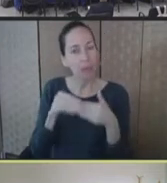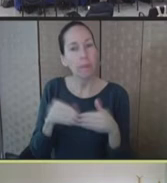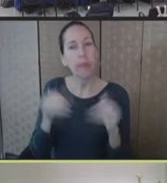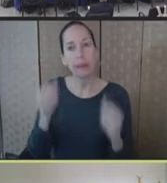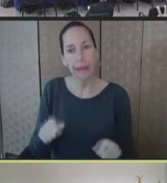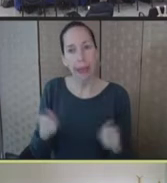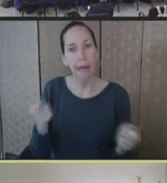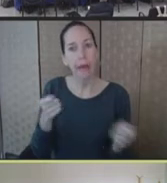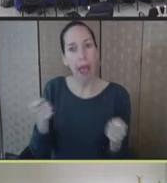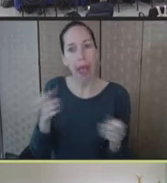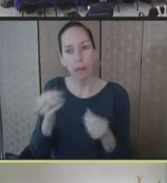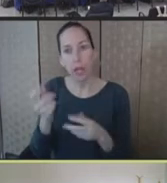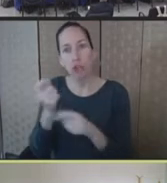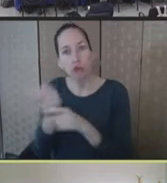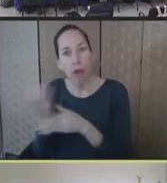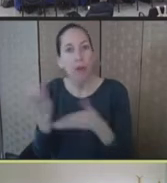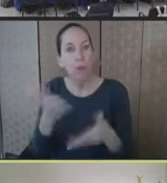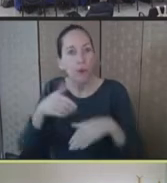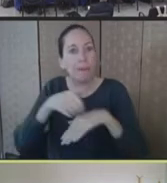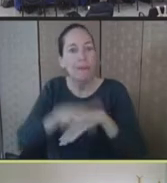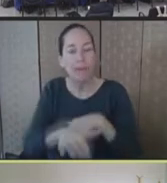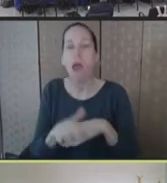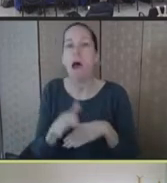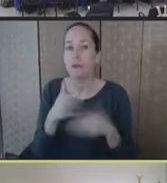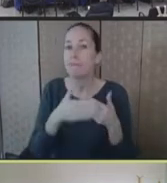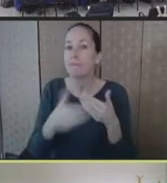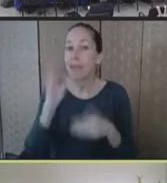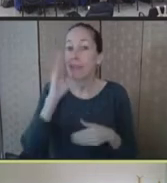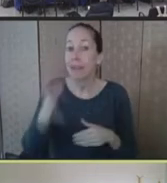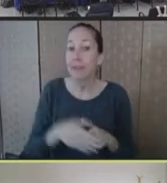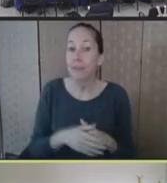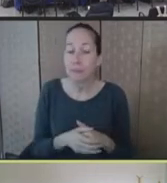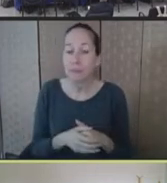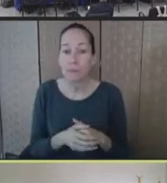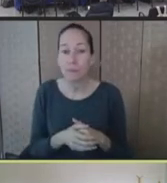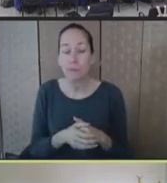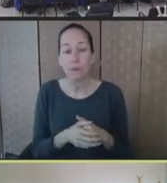We really think that this was -- and that the argument for this was made very eloquently by